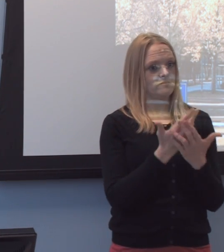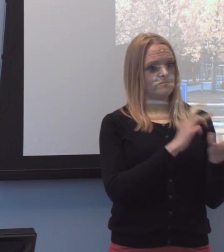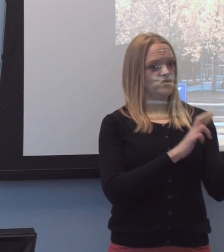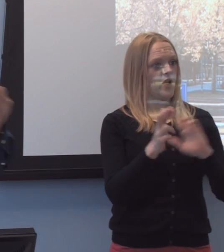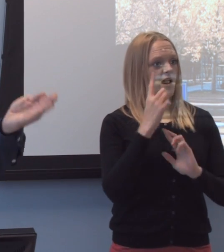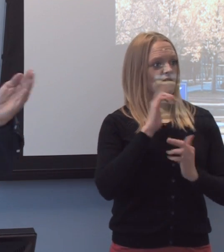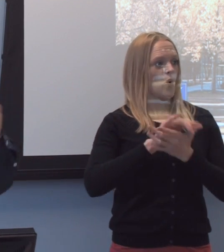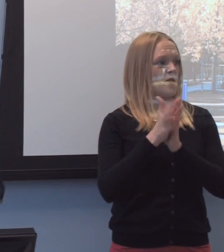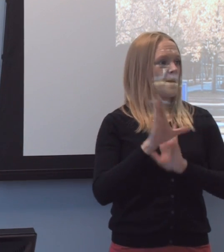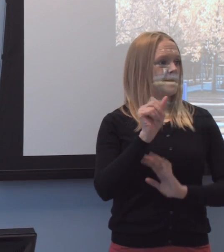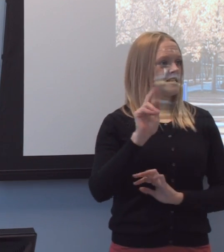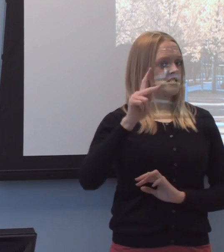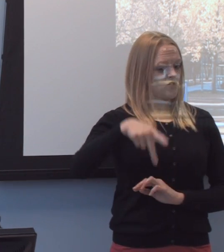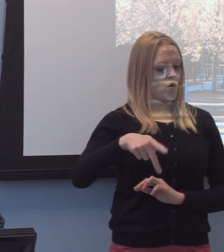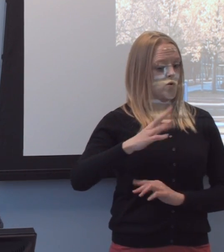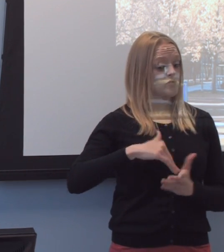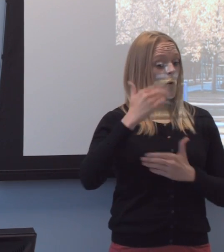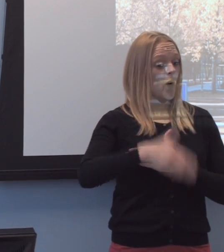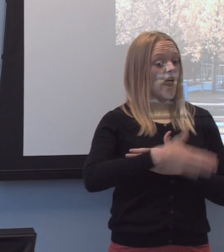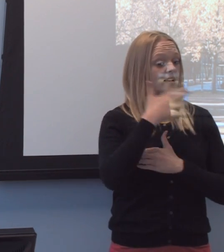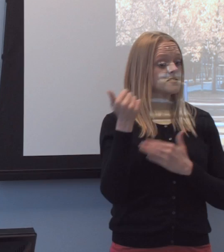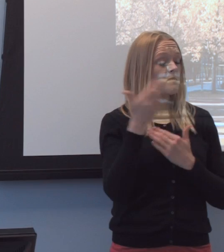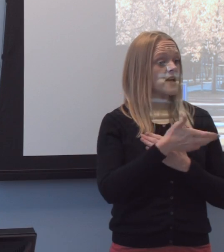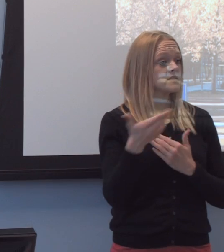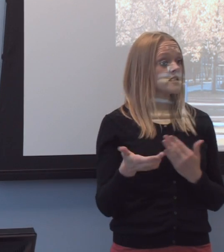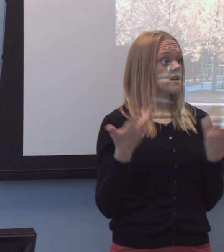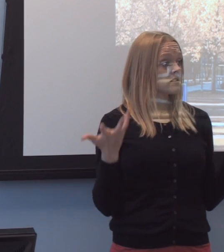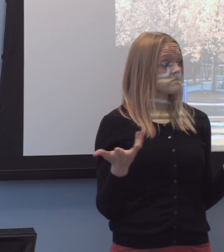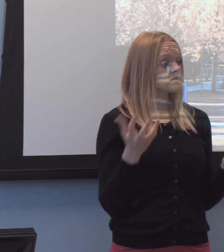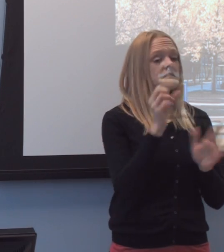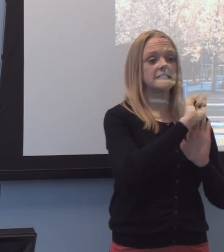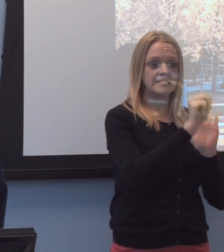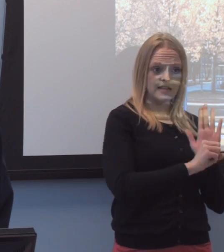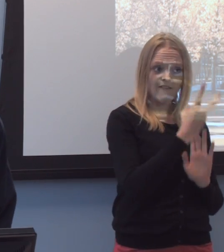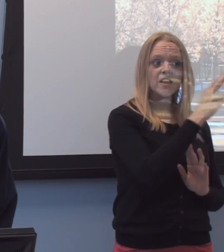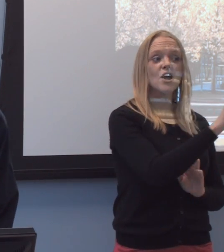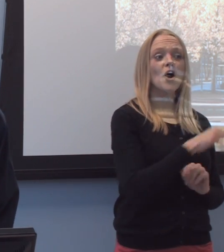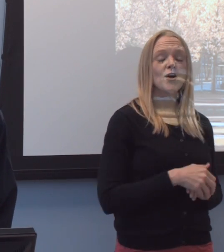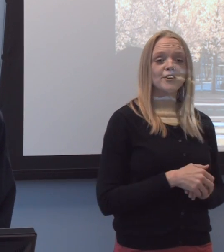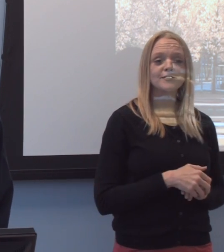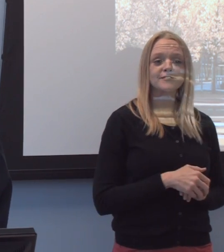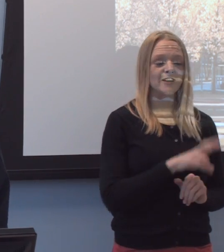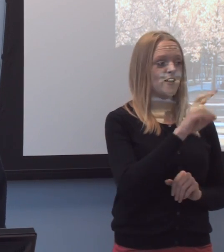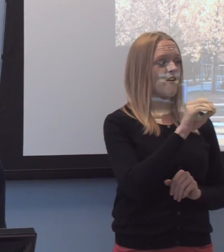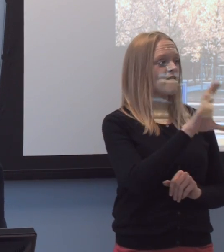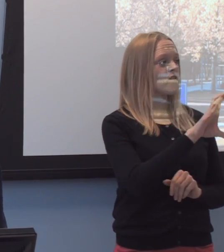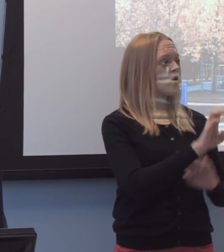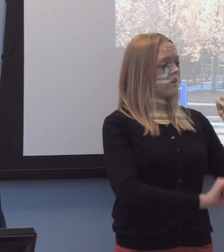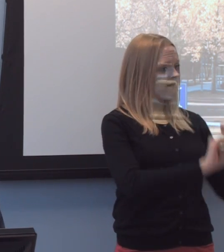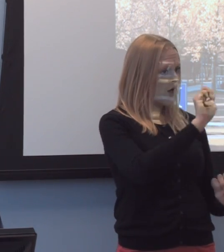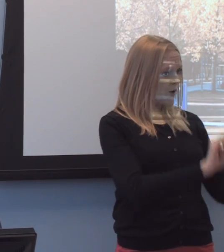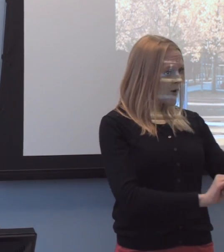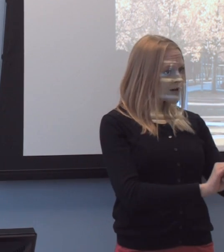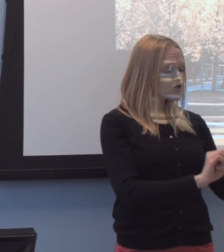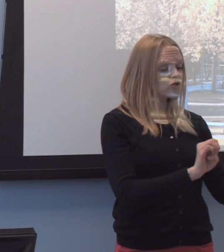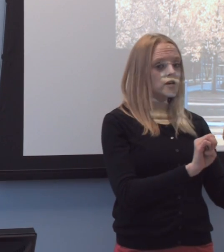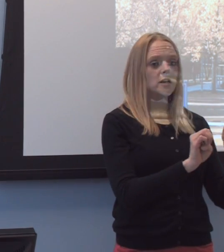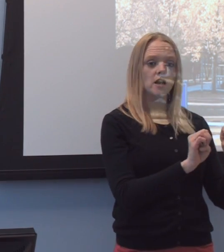so I went- I did the next best thing; I went to state v-VR and, uh, in vocational evaluation and spent a long time,